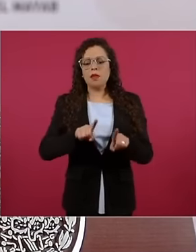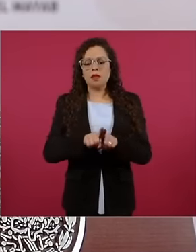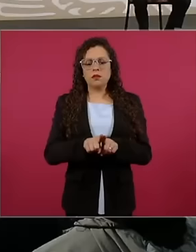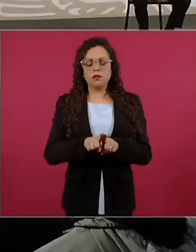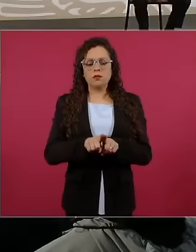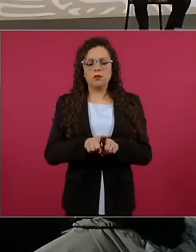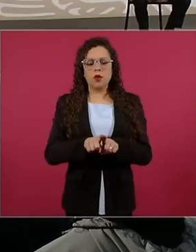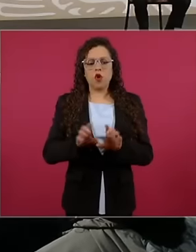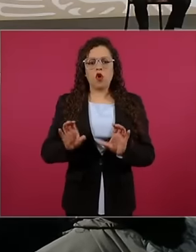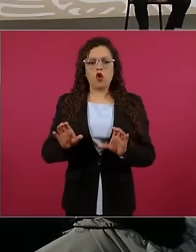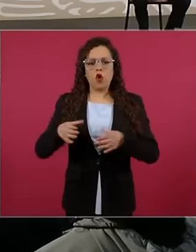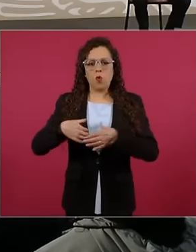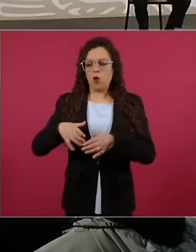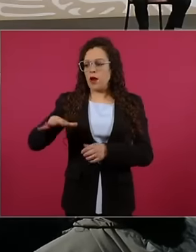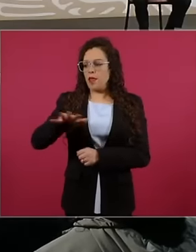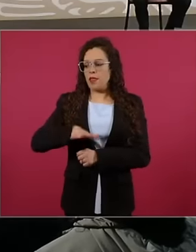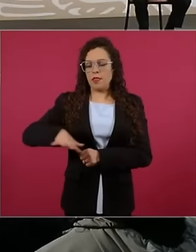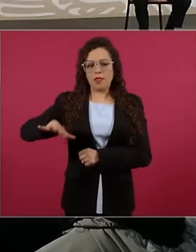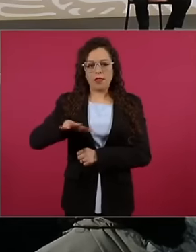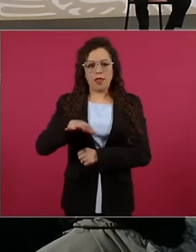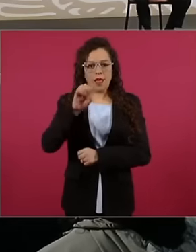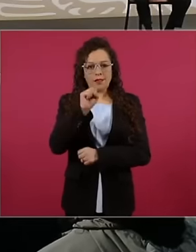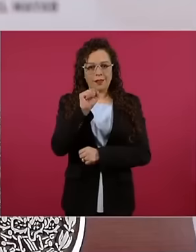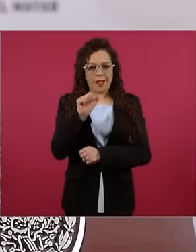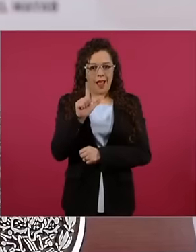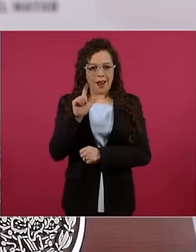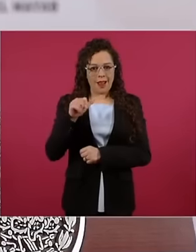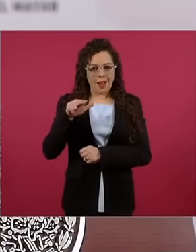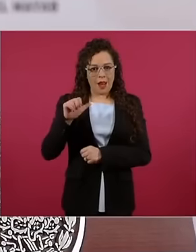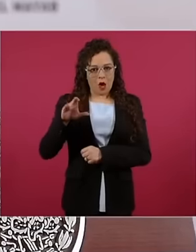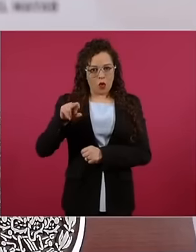salt communities of Salinas del Marqués de Salina Cruz to take advantage of that brine and